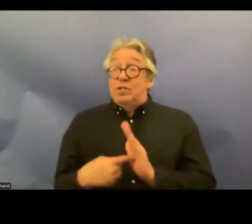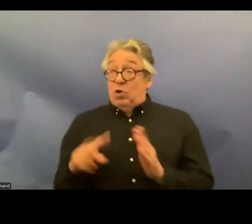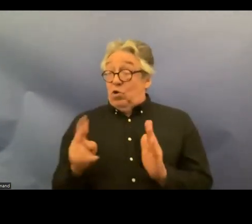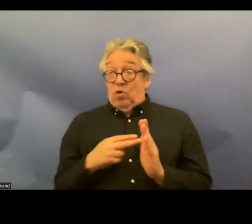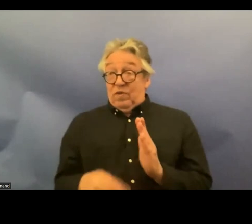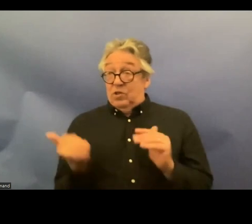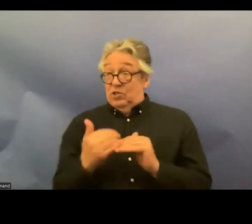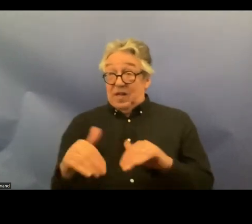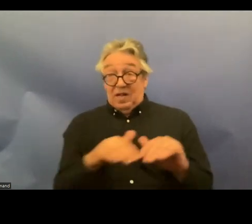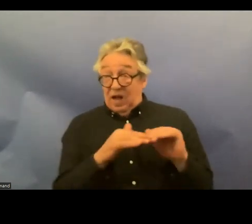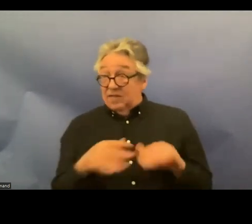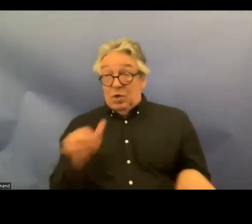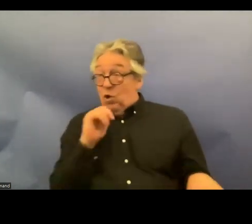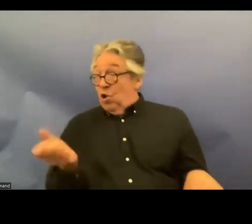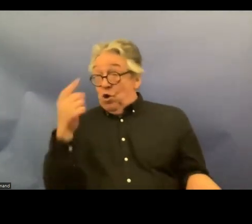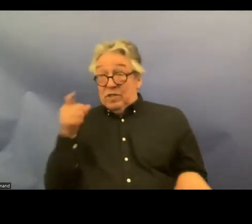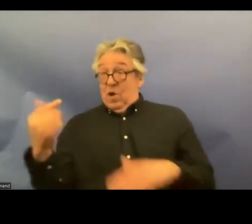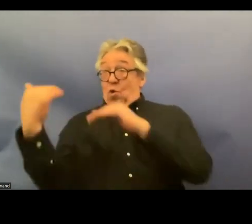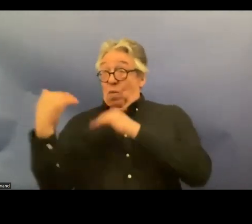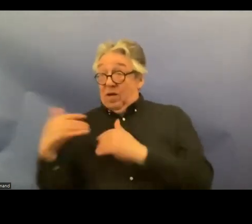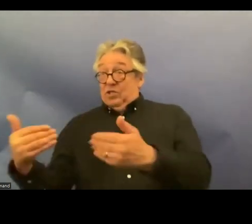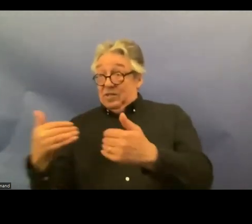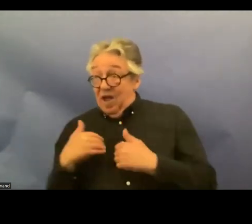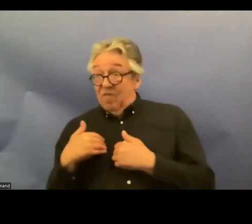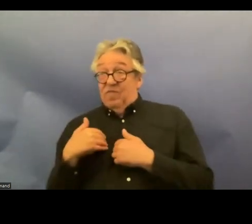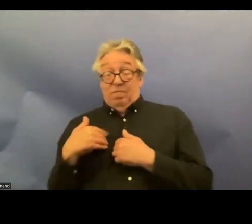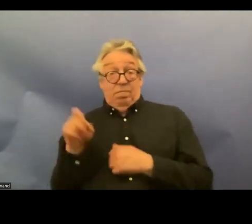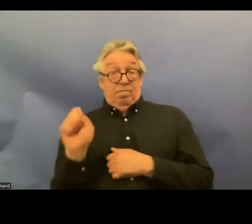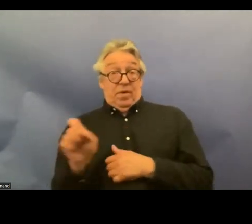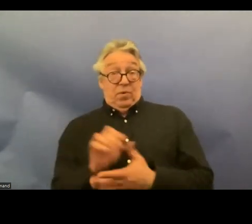obligations in meeting these standards and principles end quot H and in